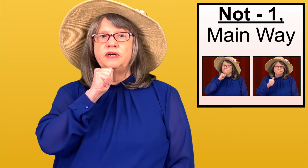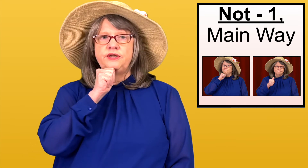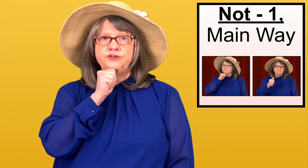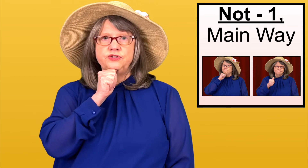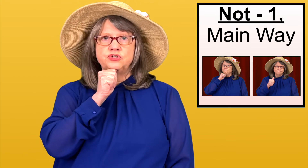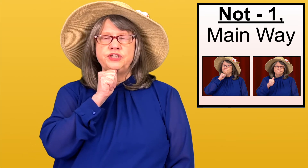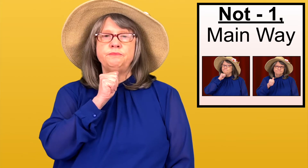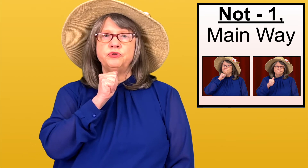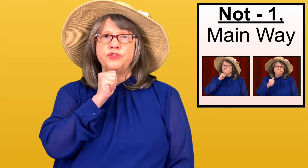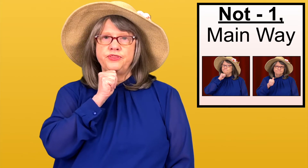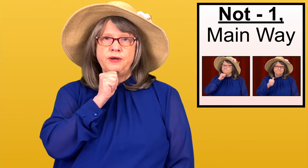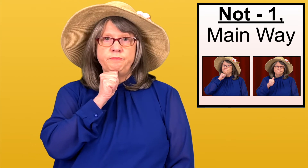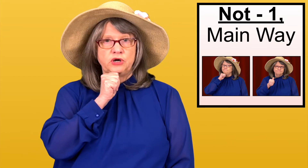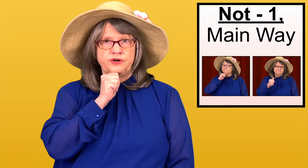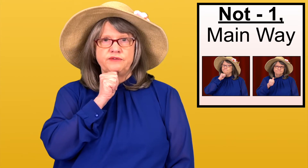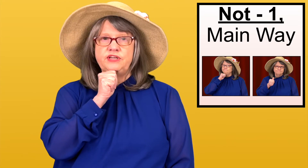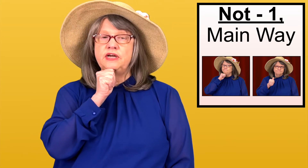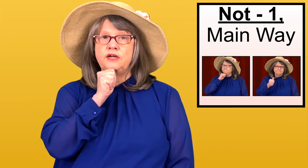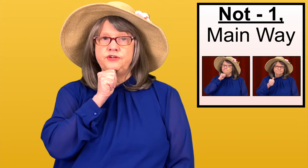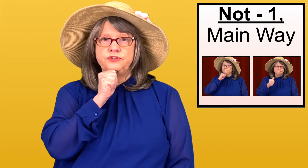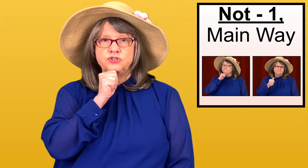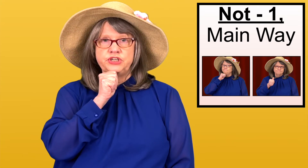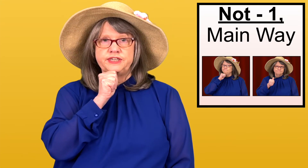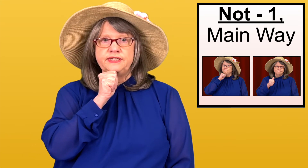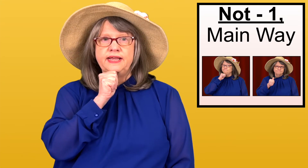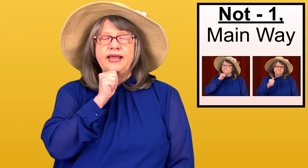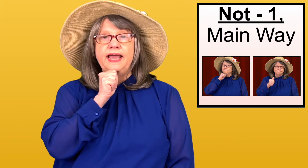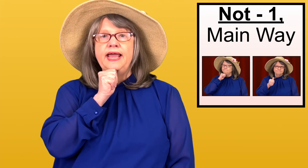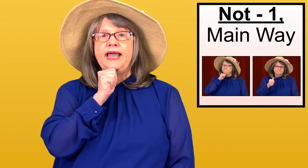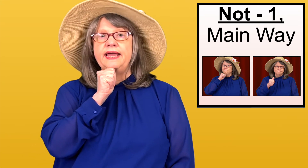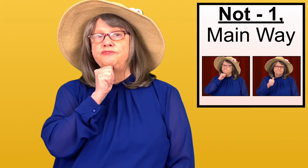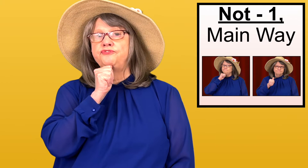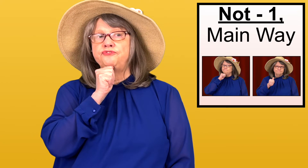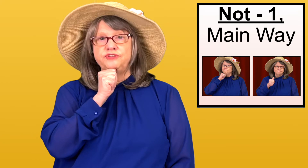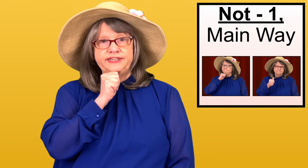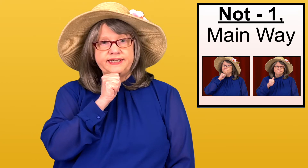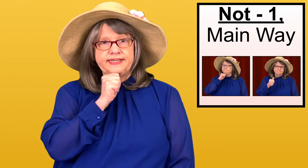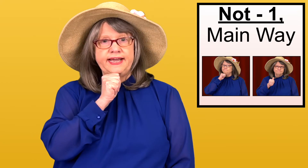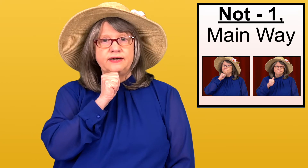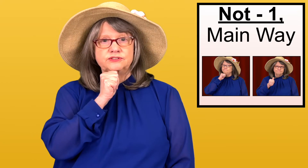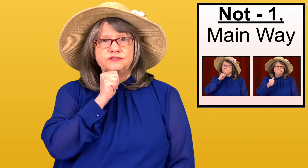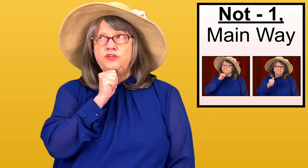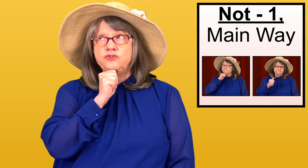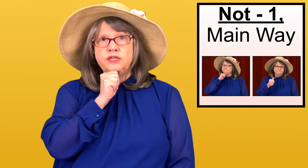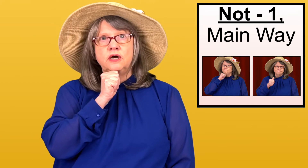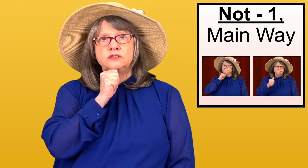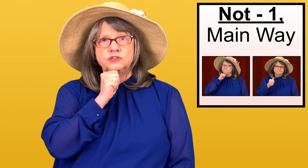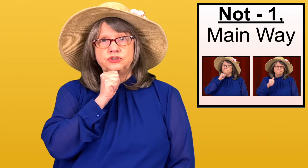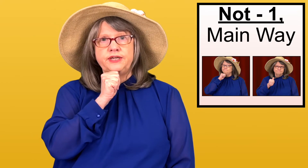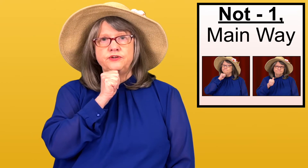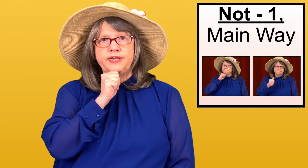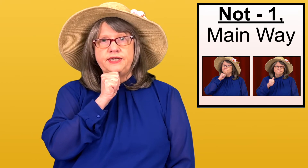under your chin, put the thumb part of it under your chin and flick it out. You can also shake your head